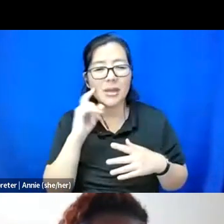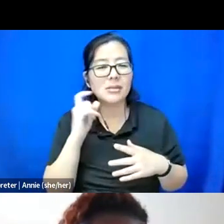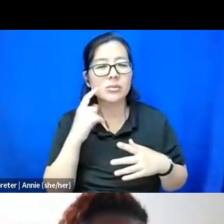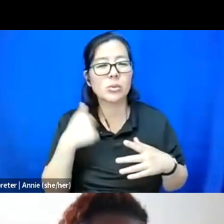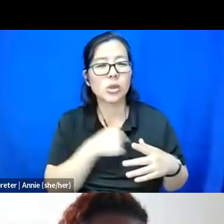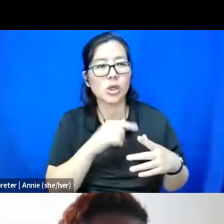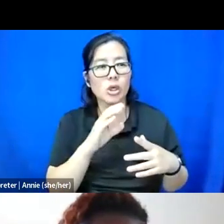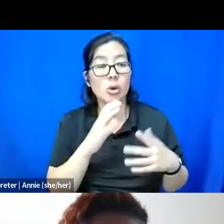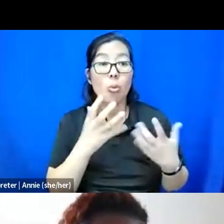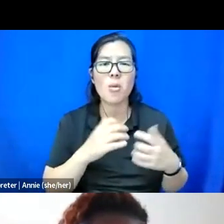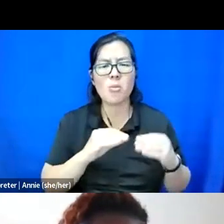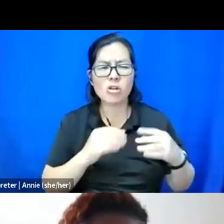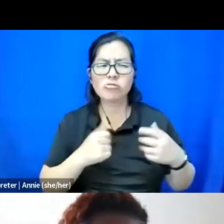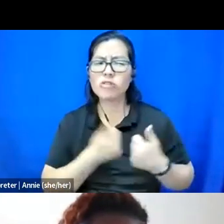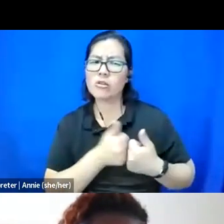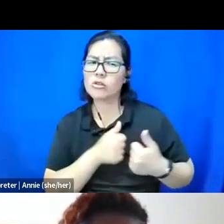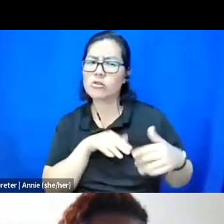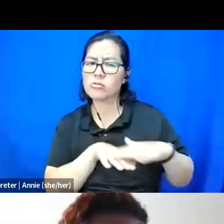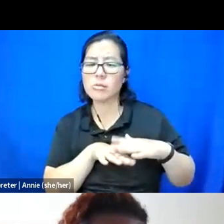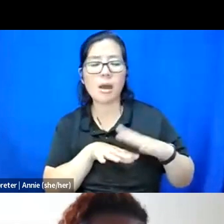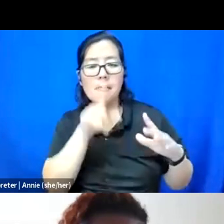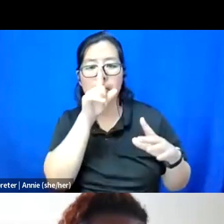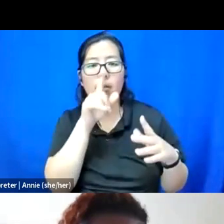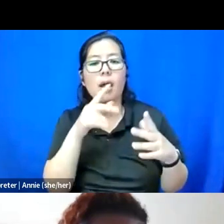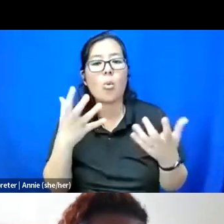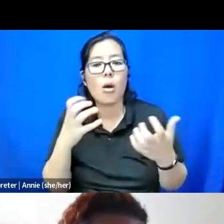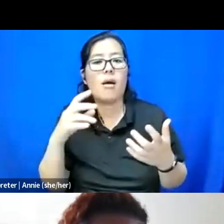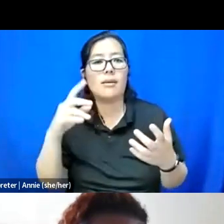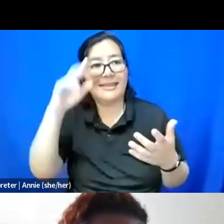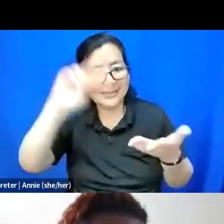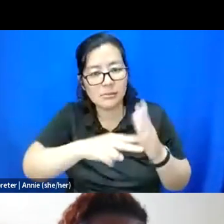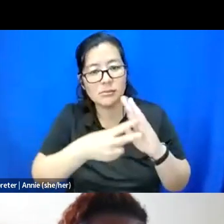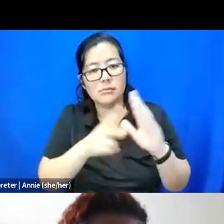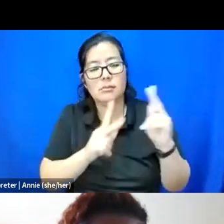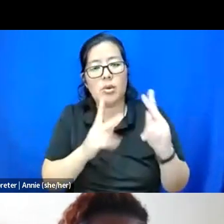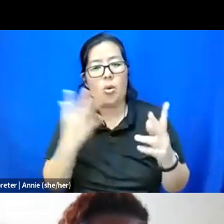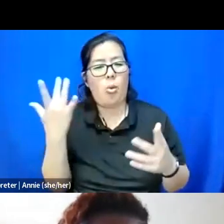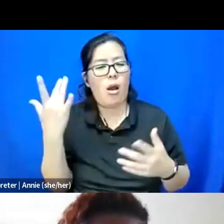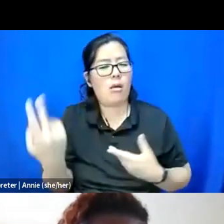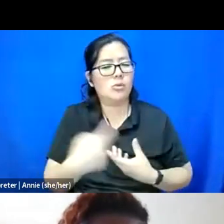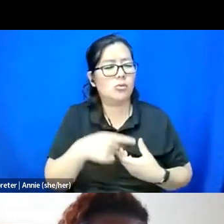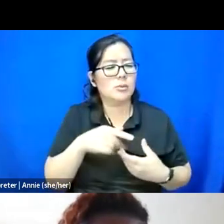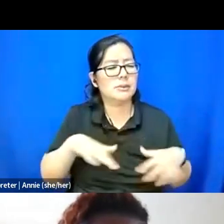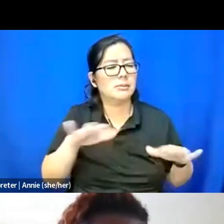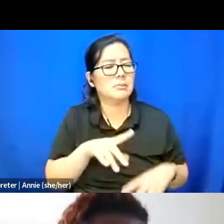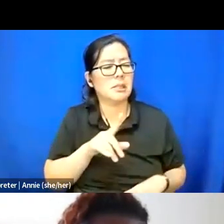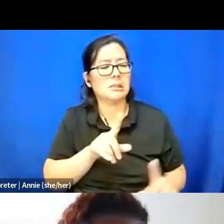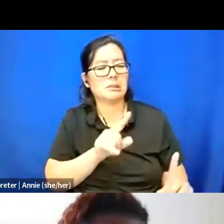make it really hard for you to come in, but because we want people to be really intentional about why do you want to be in this space, you know?